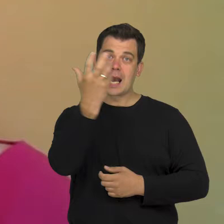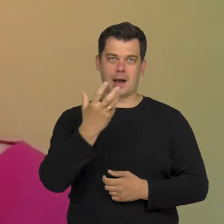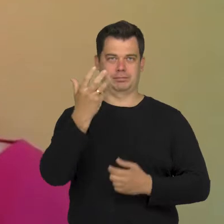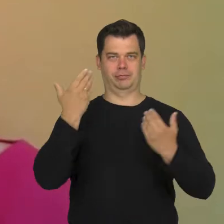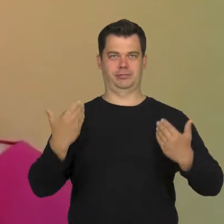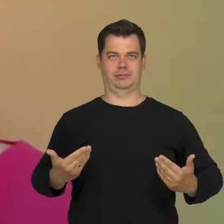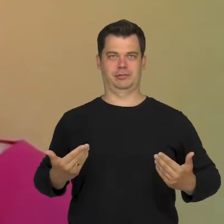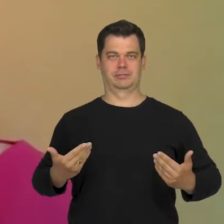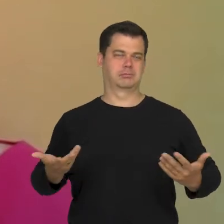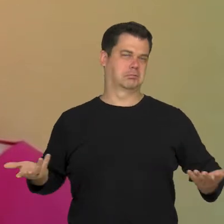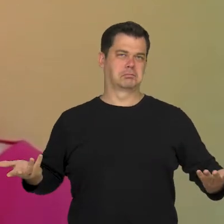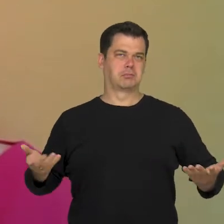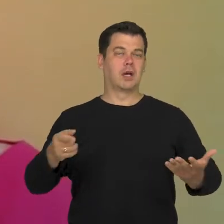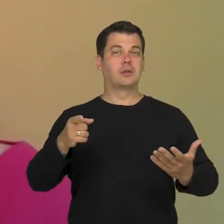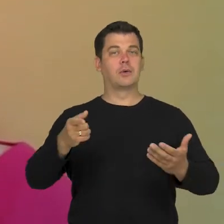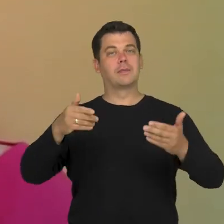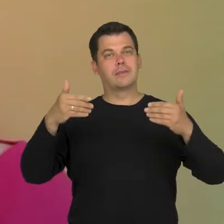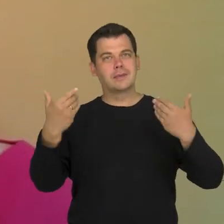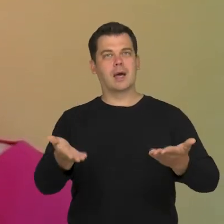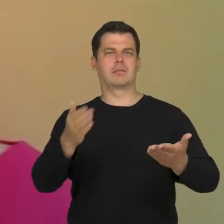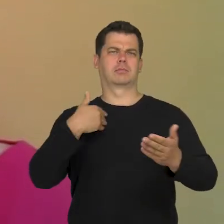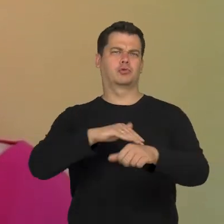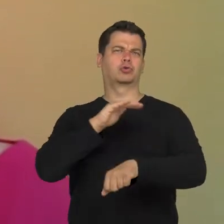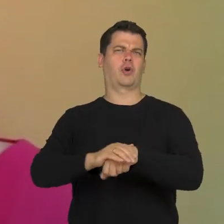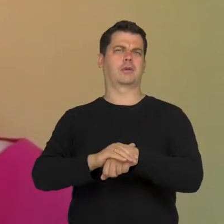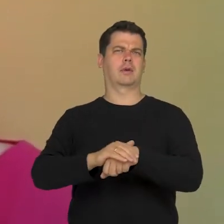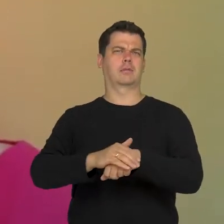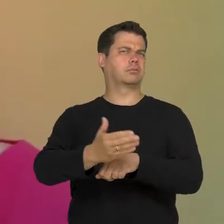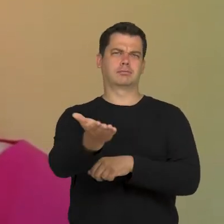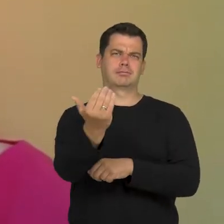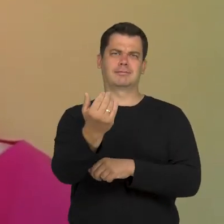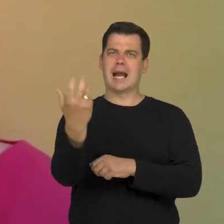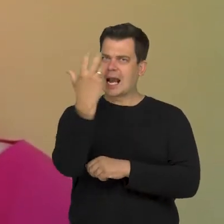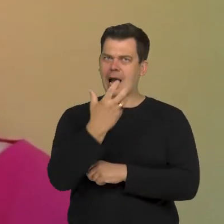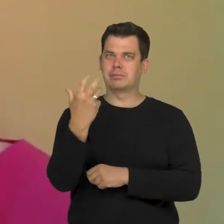After all, I agree to this and I have a sense of having control over it.